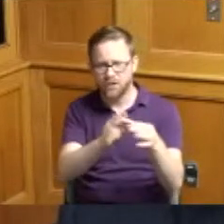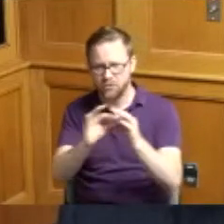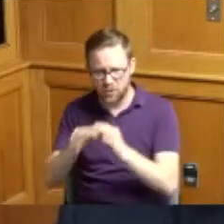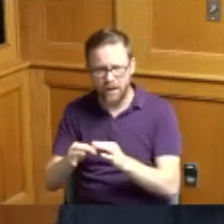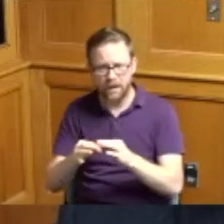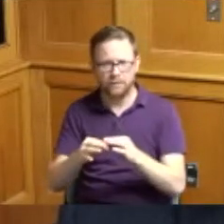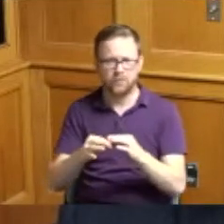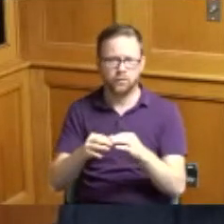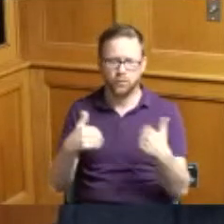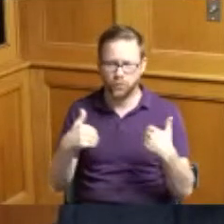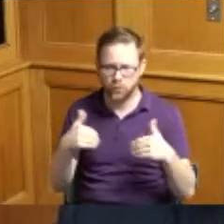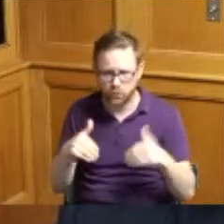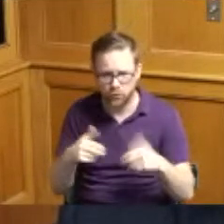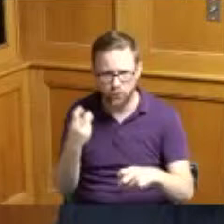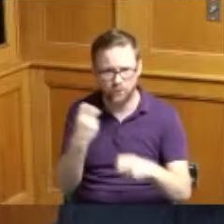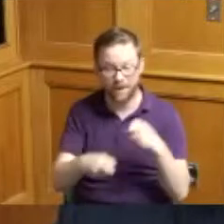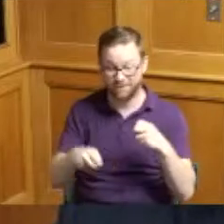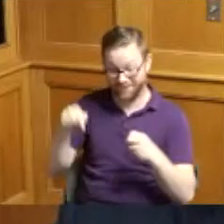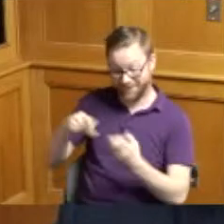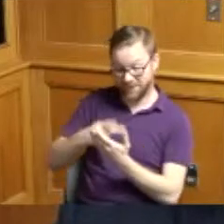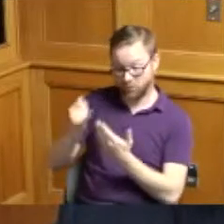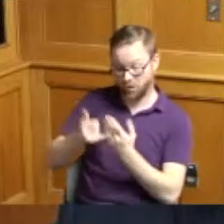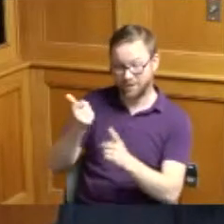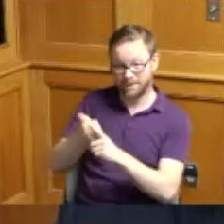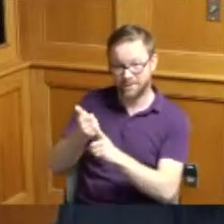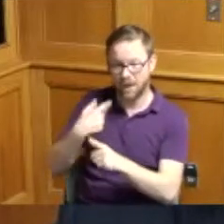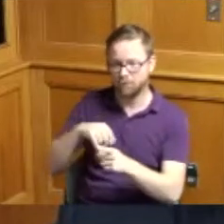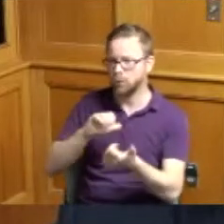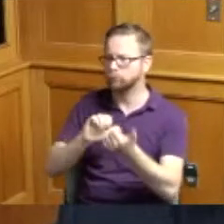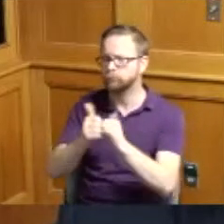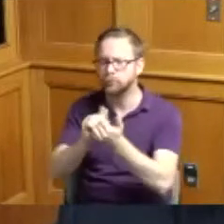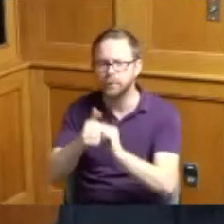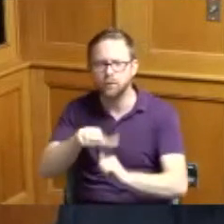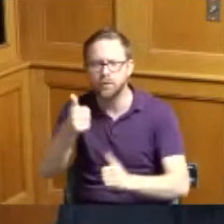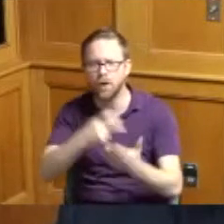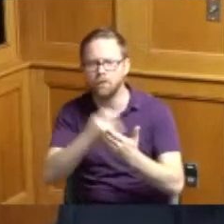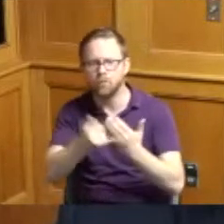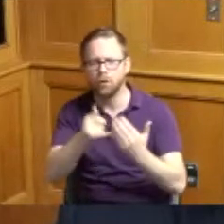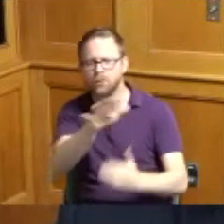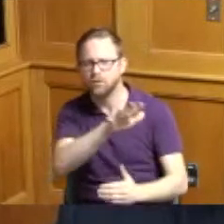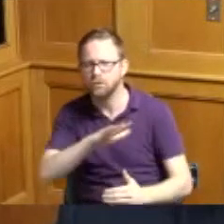this particular project we're in competition with other major projects throughout the the country on